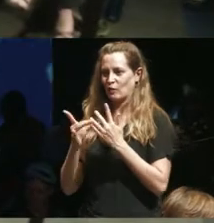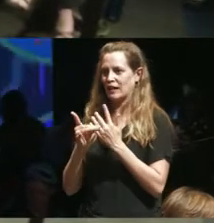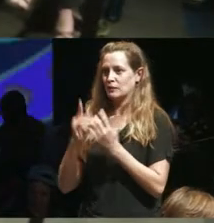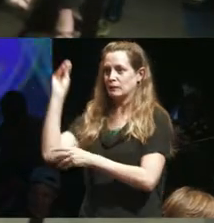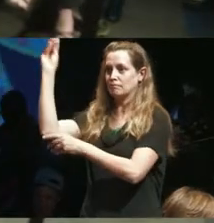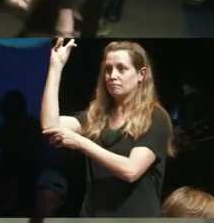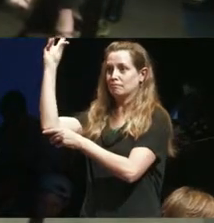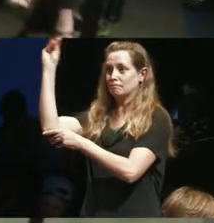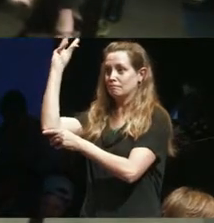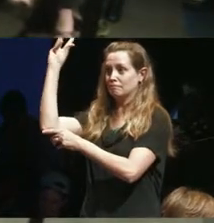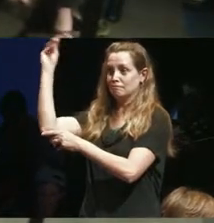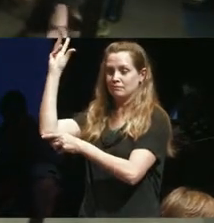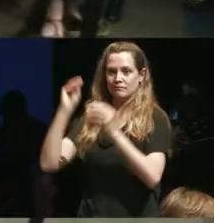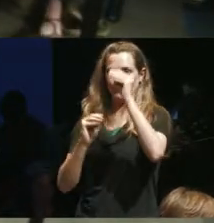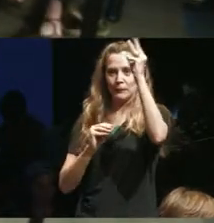to create